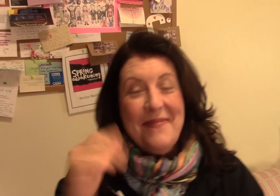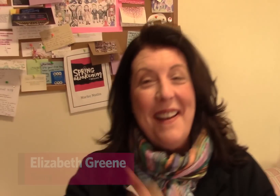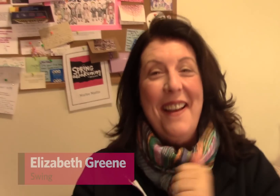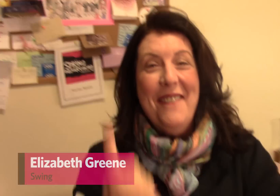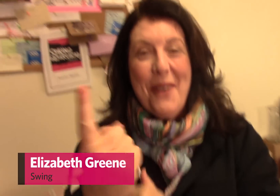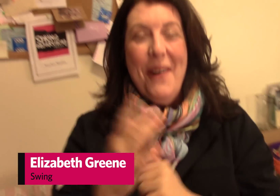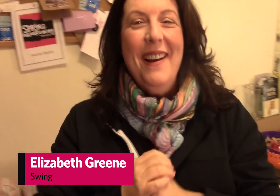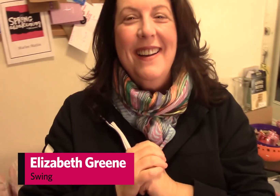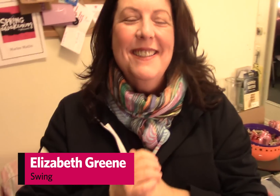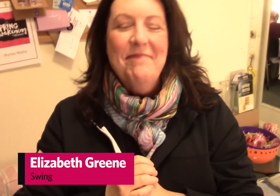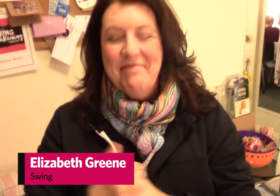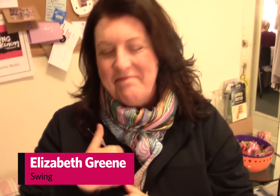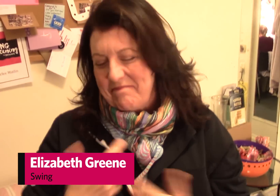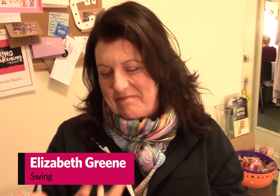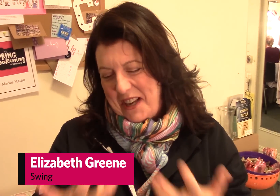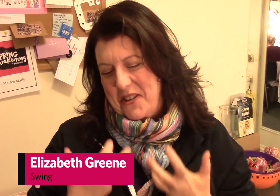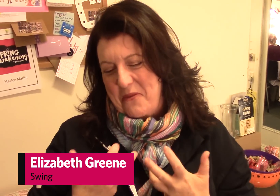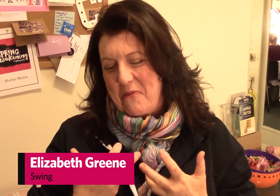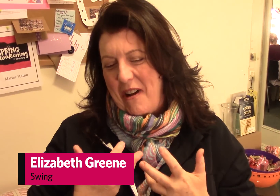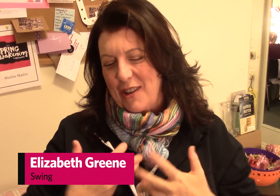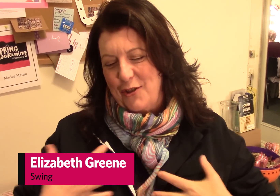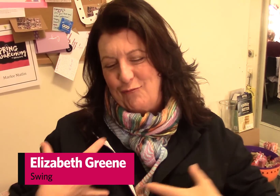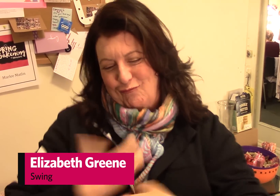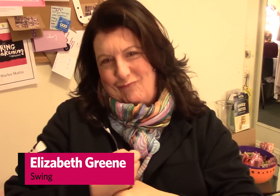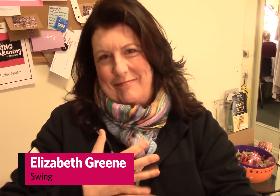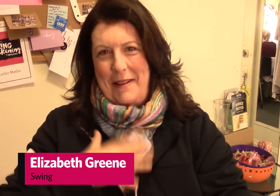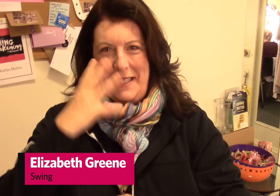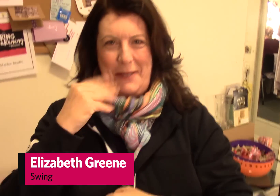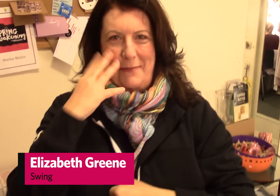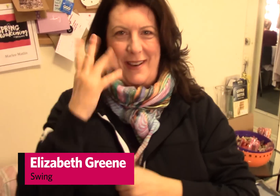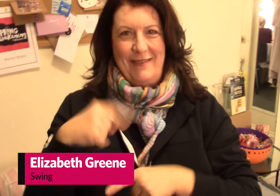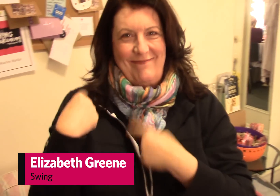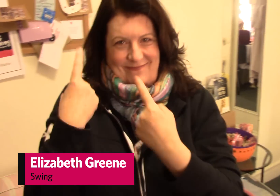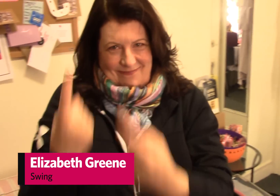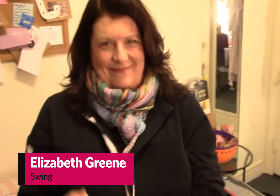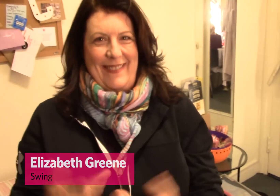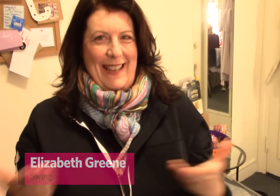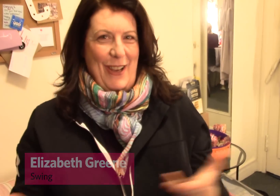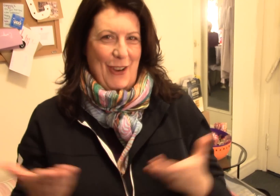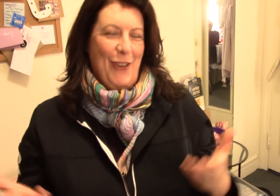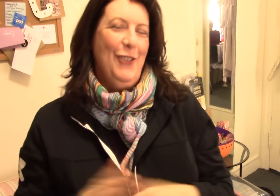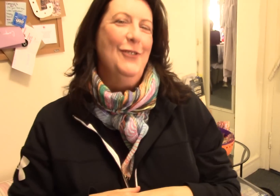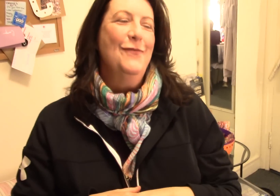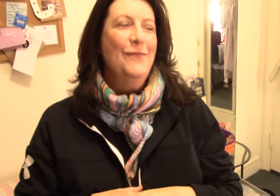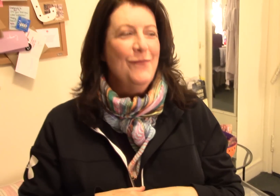Hello everyone. I just wanted to give you a synopsis of my experience here